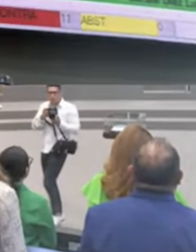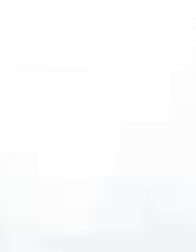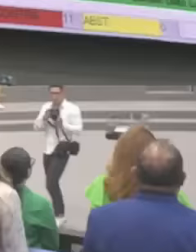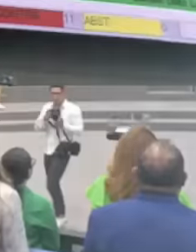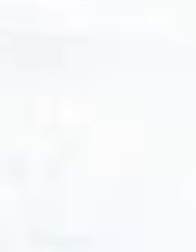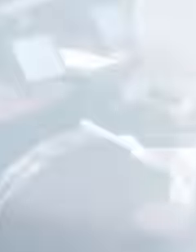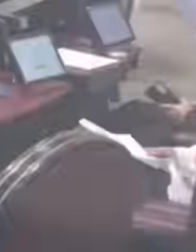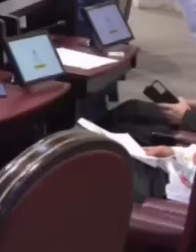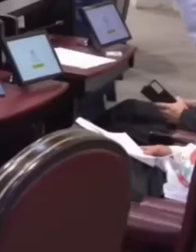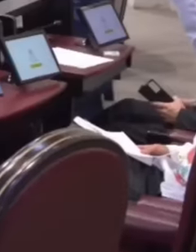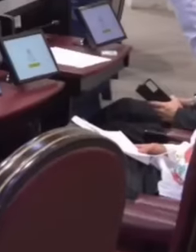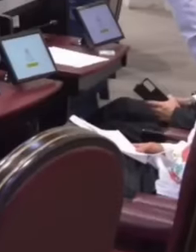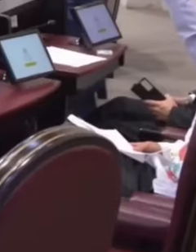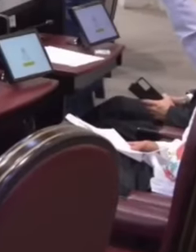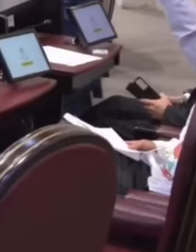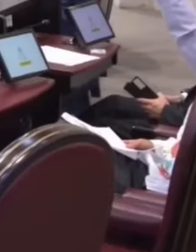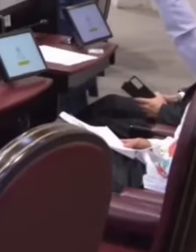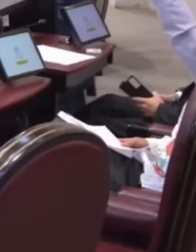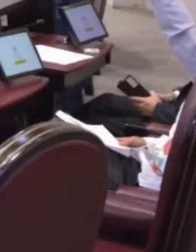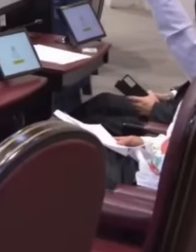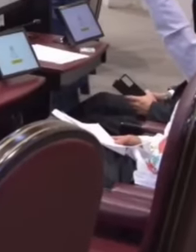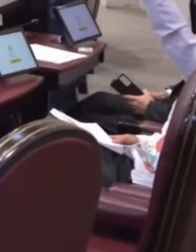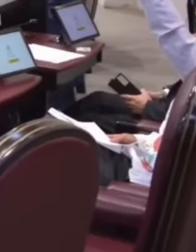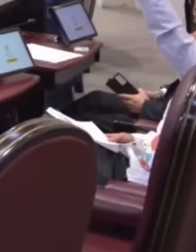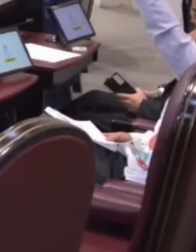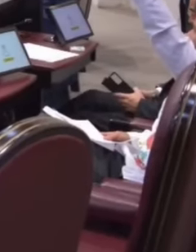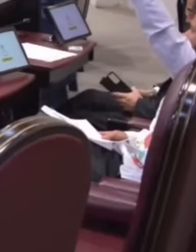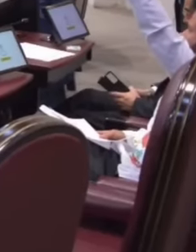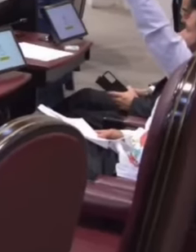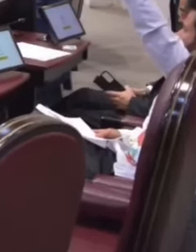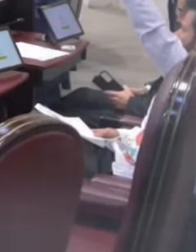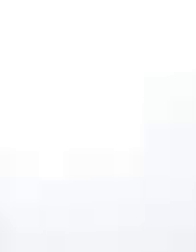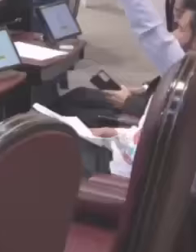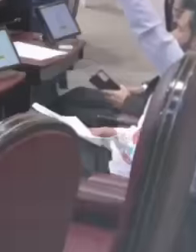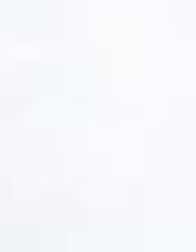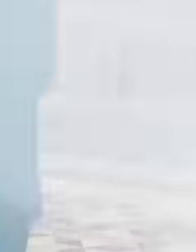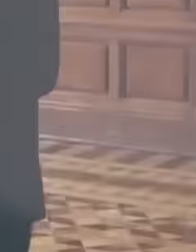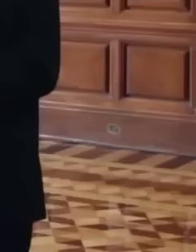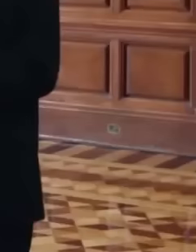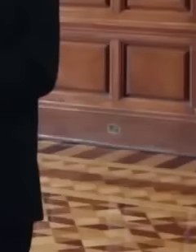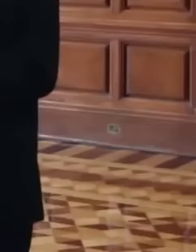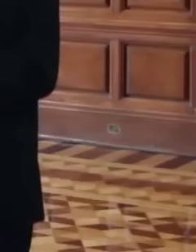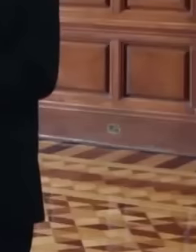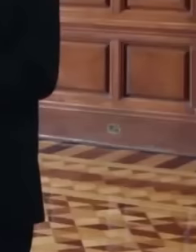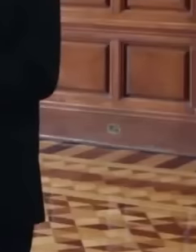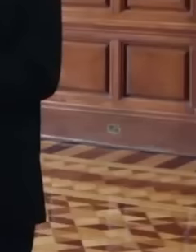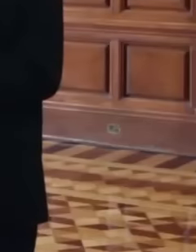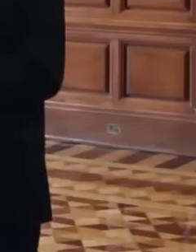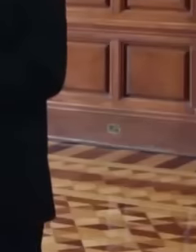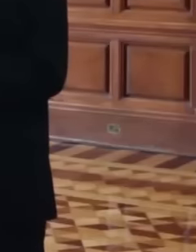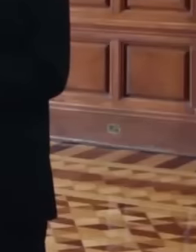endorsed And given this tenor, President López Obrador has said that on September 15 at night